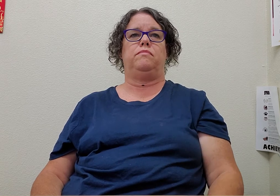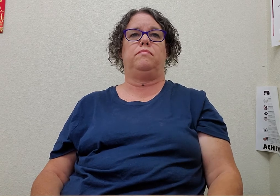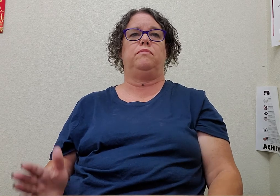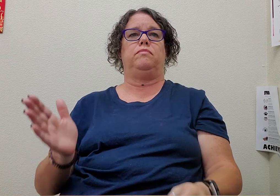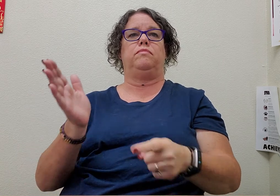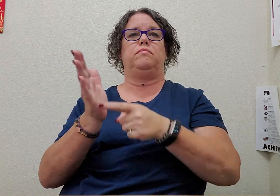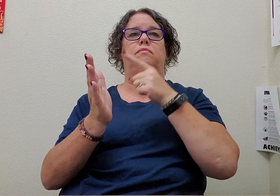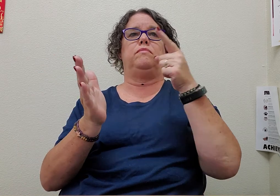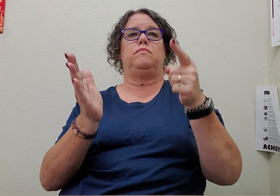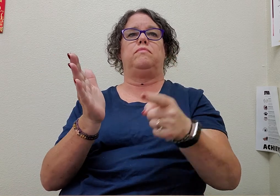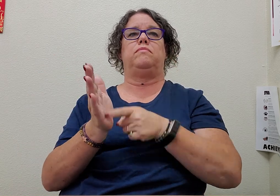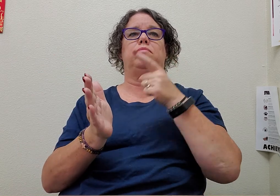sometimes